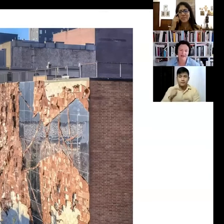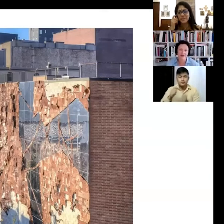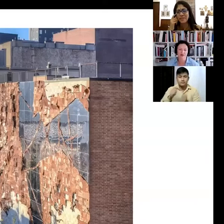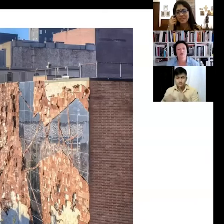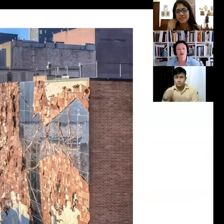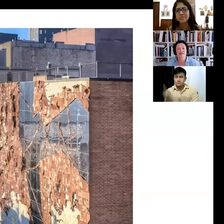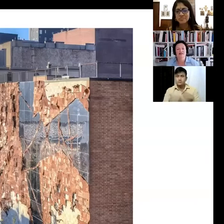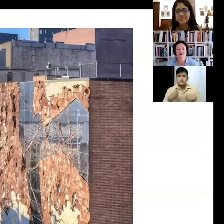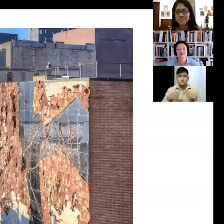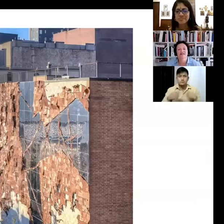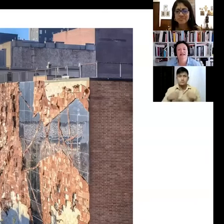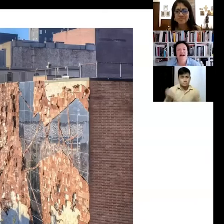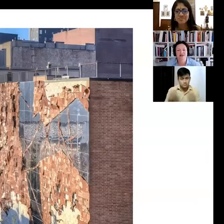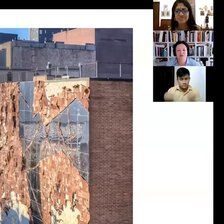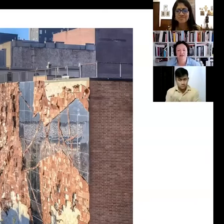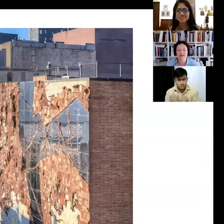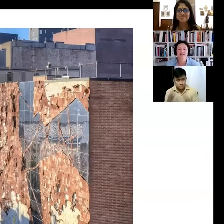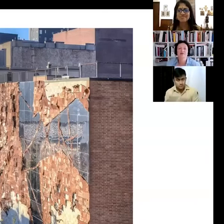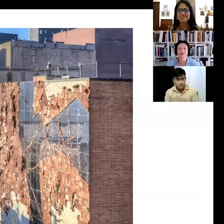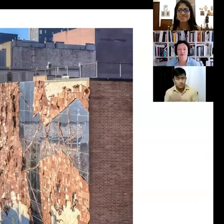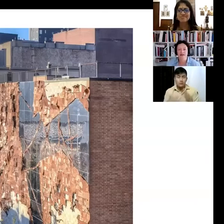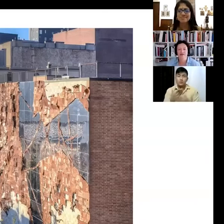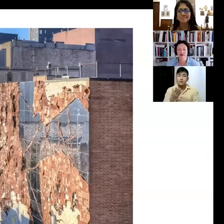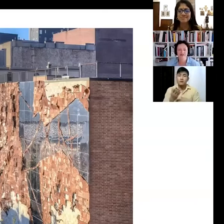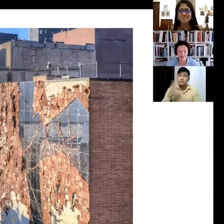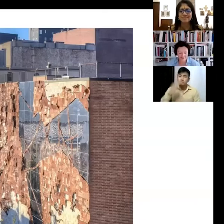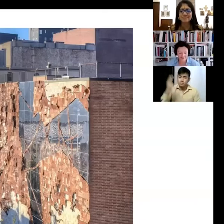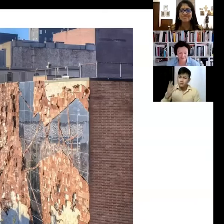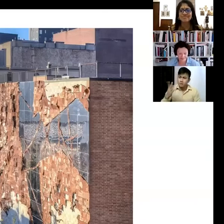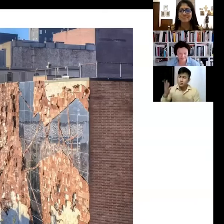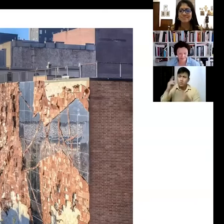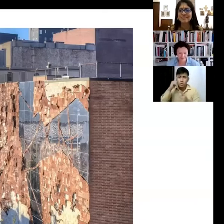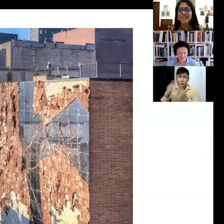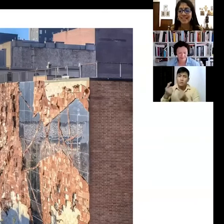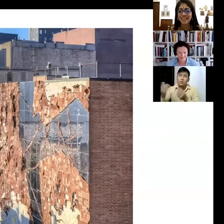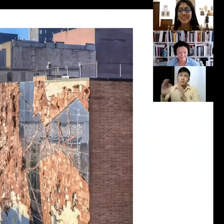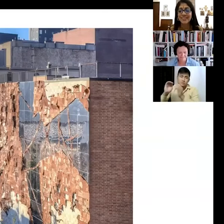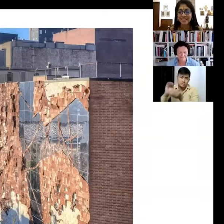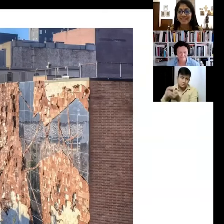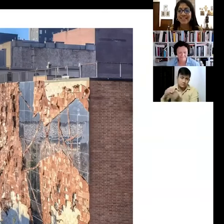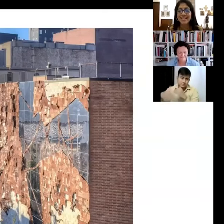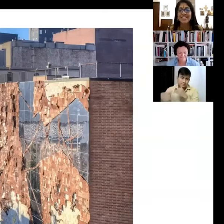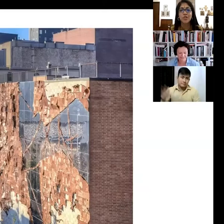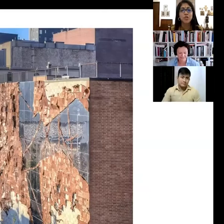but also they're not necessarily artworks that are supposed to be there forever. Okay... so you have